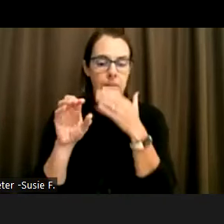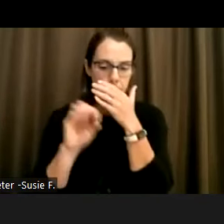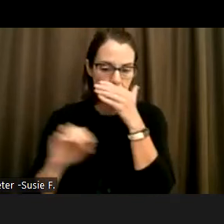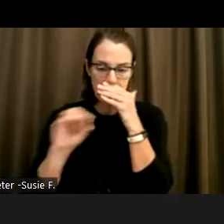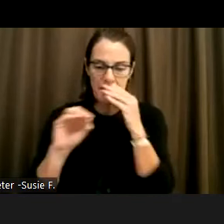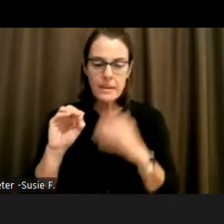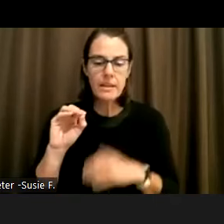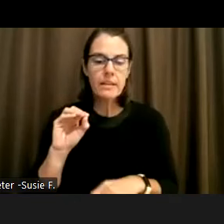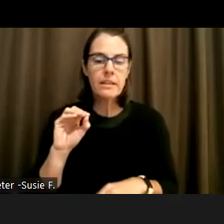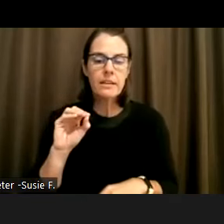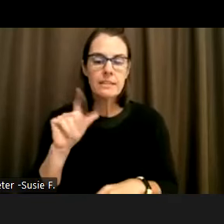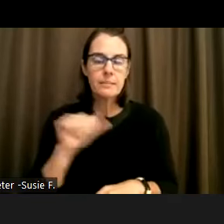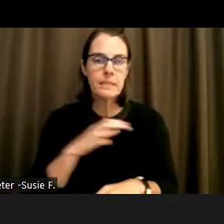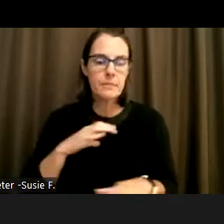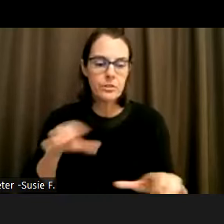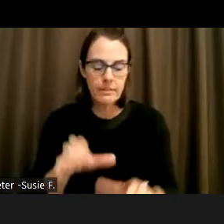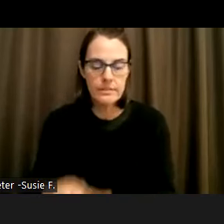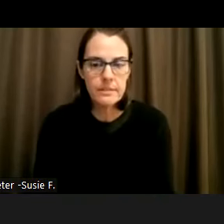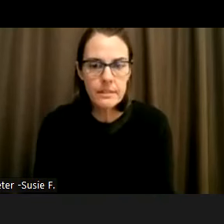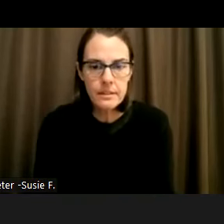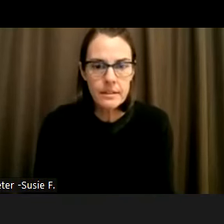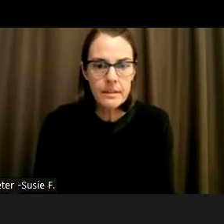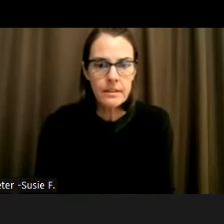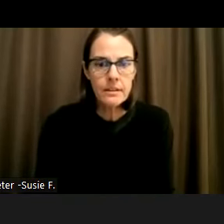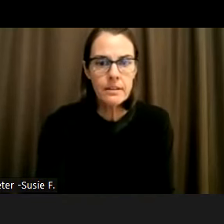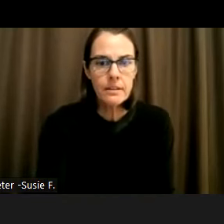and now I'll read. I'll start out the